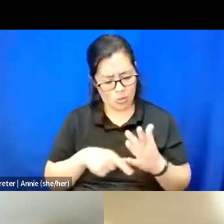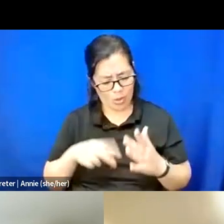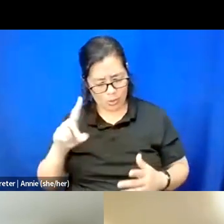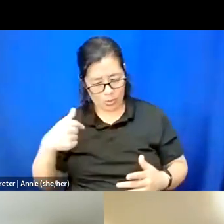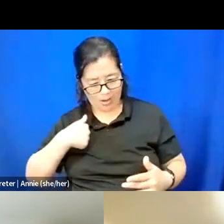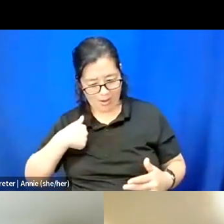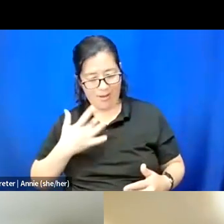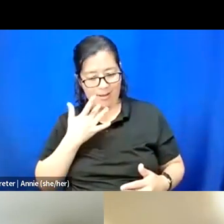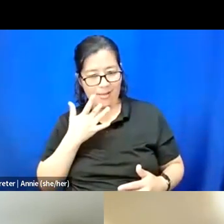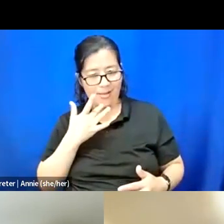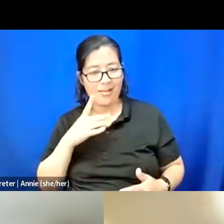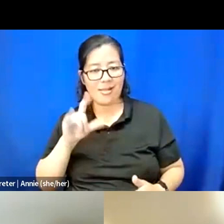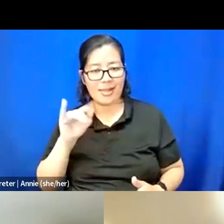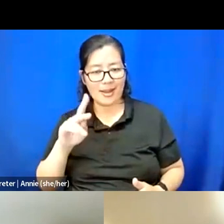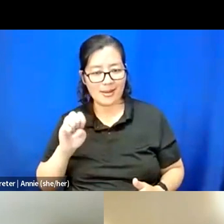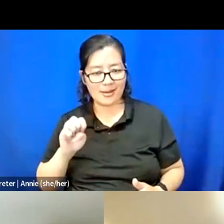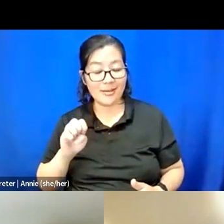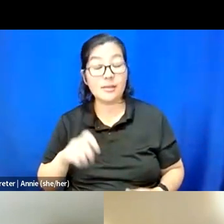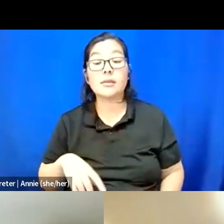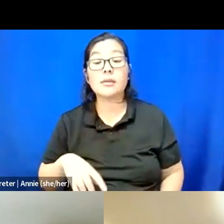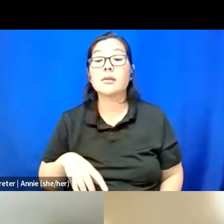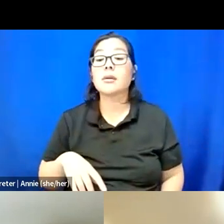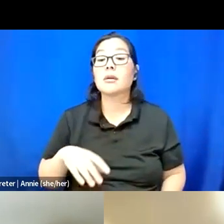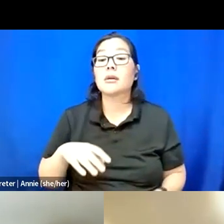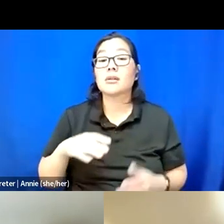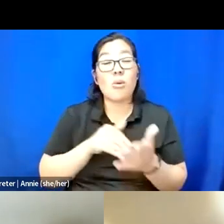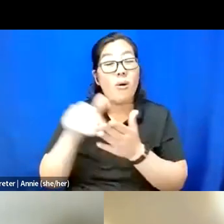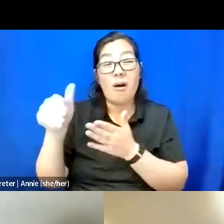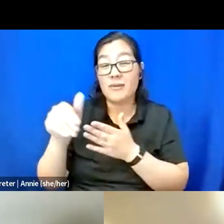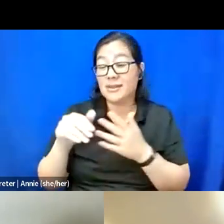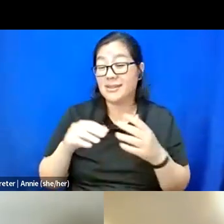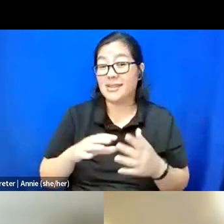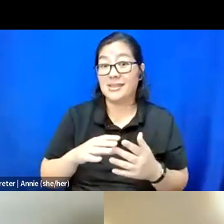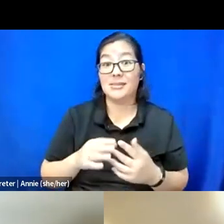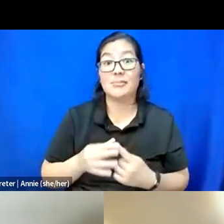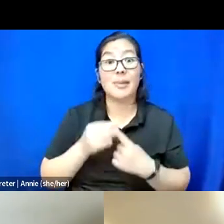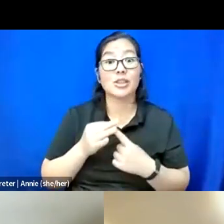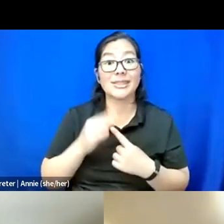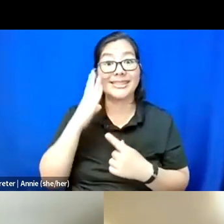And I think so often, especially going through school or just being in institutions